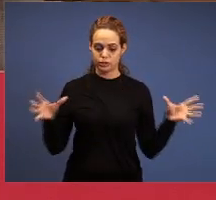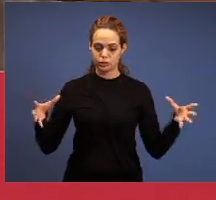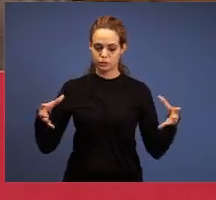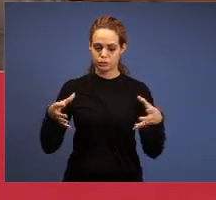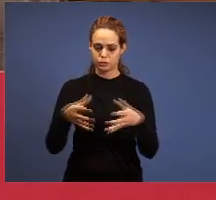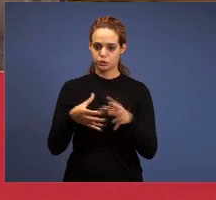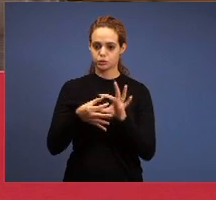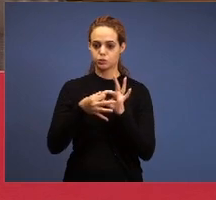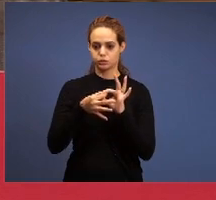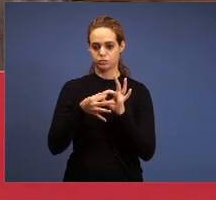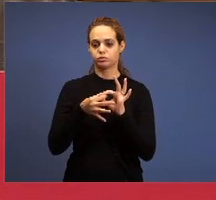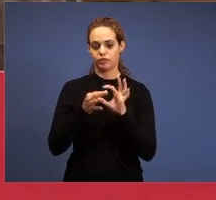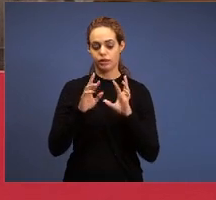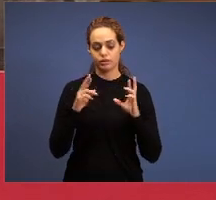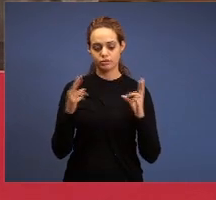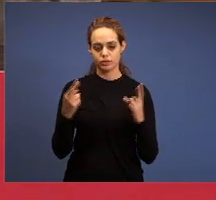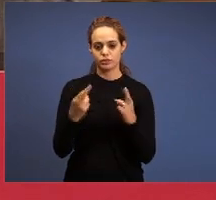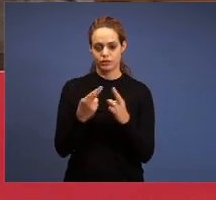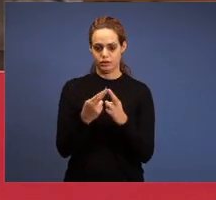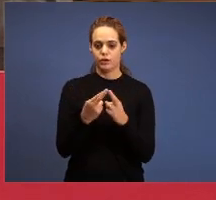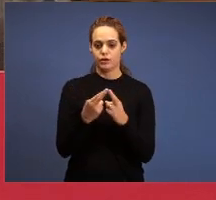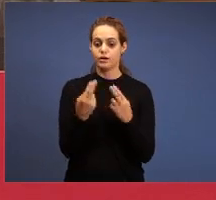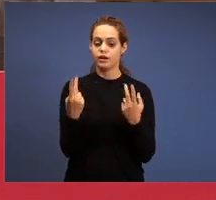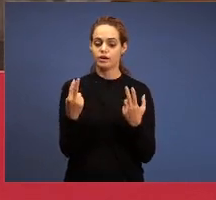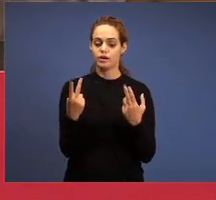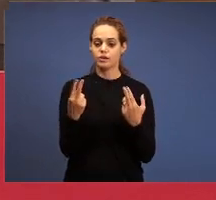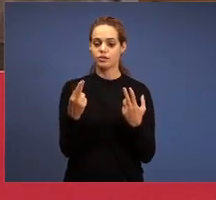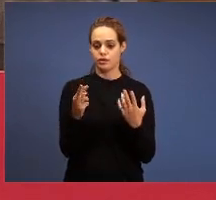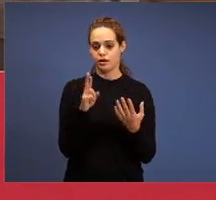same answer, here we saw an operation;